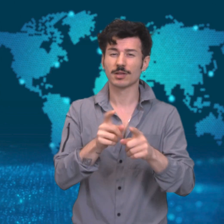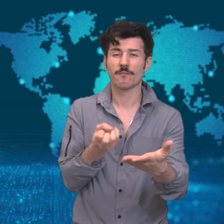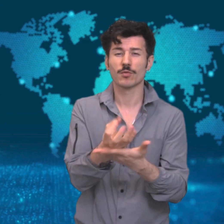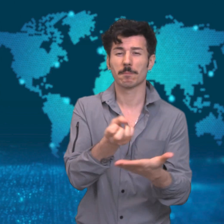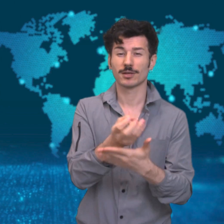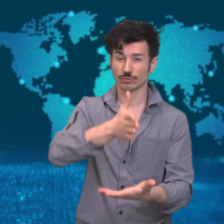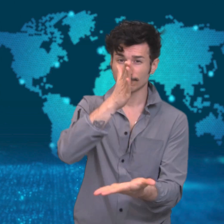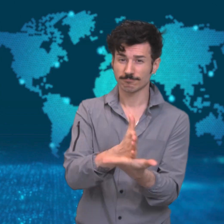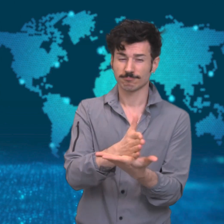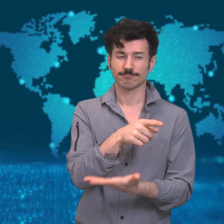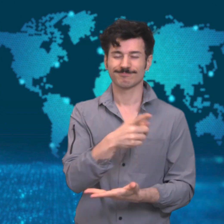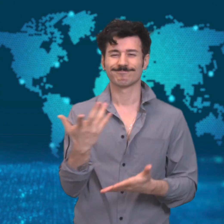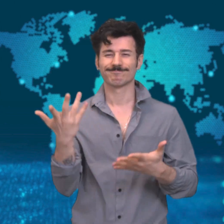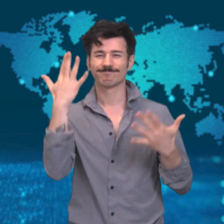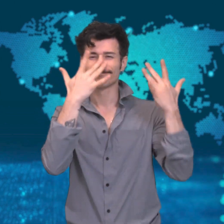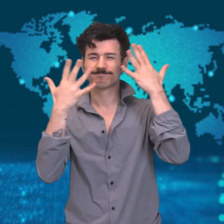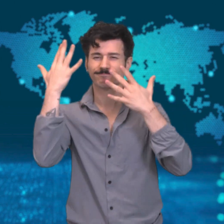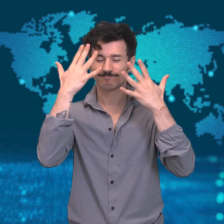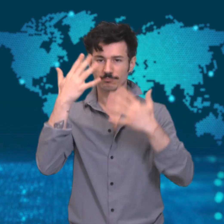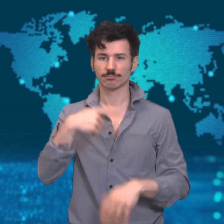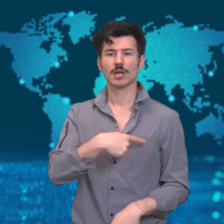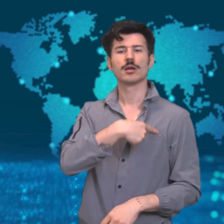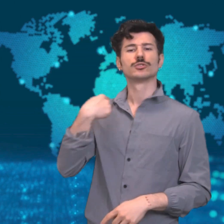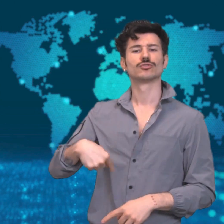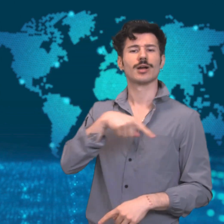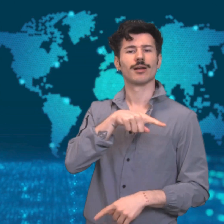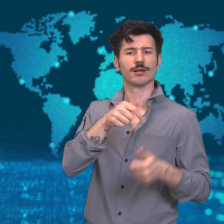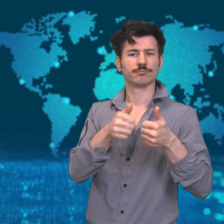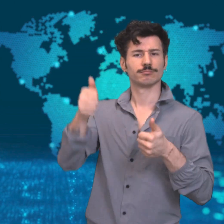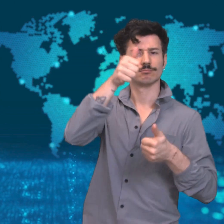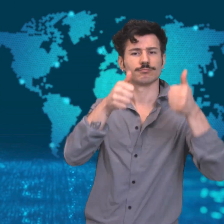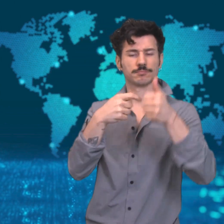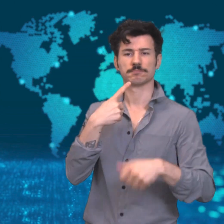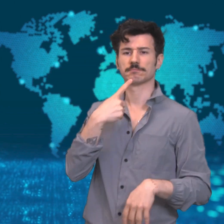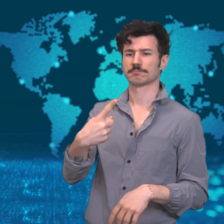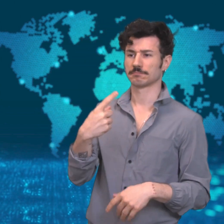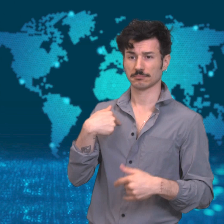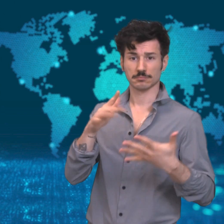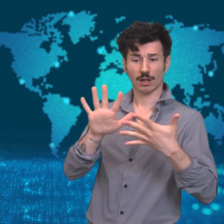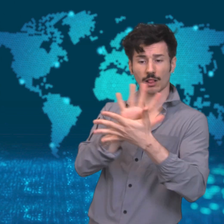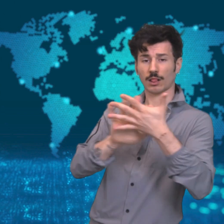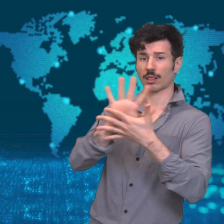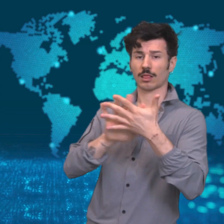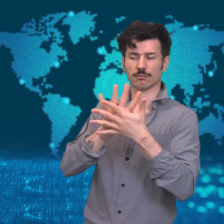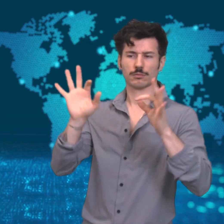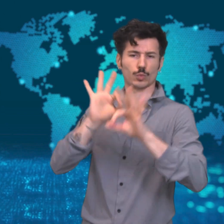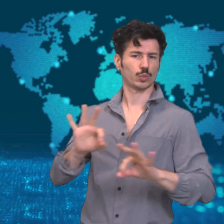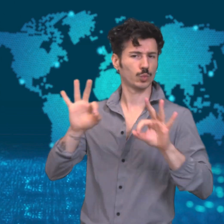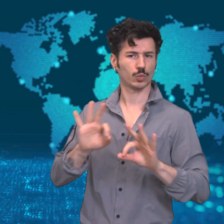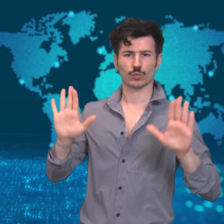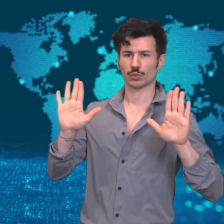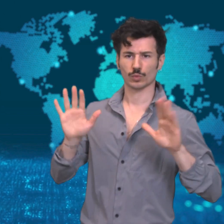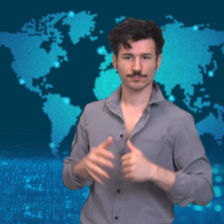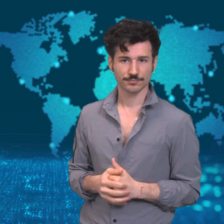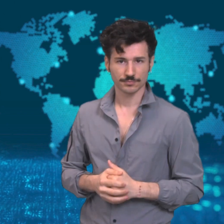over China’s transparency, but Chinese officials deny that there is cover-up.